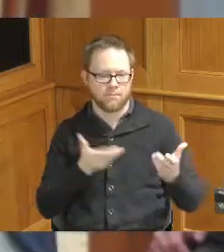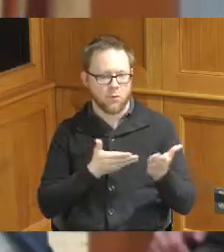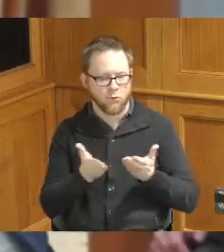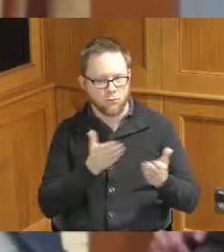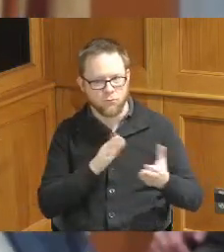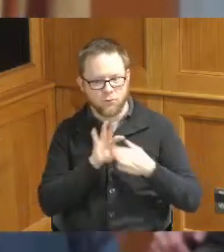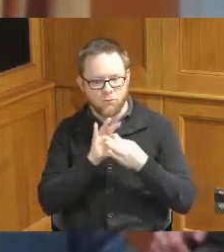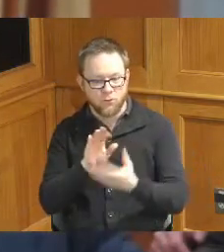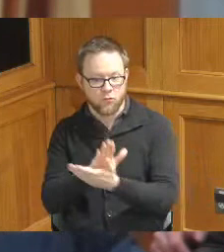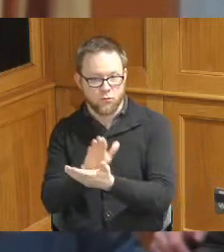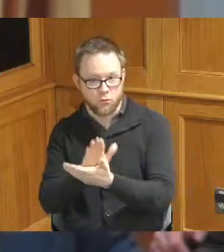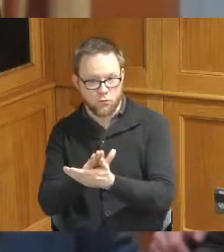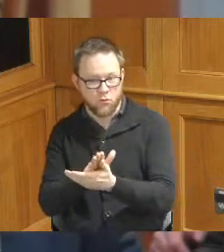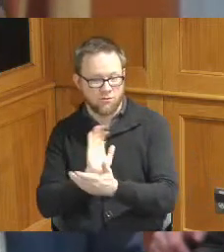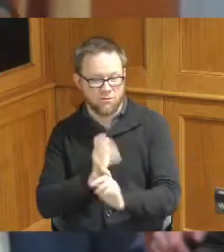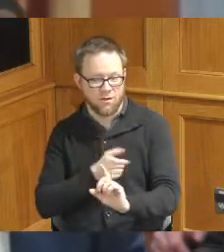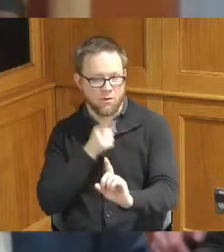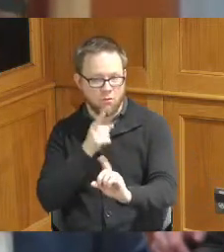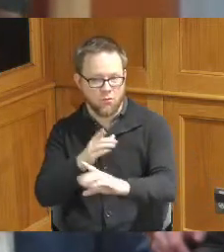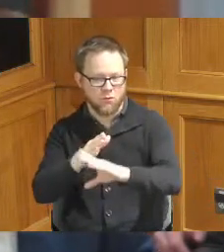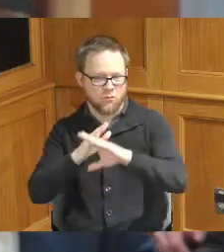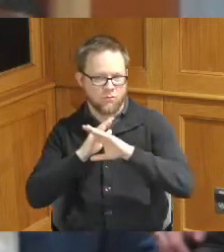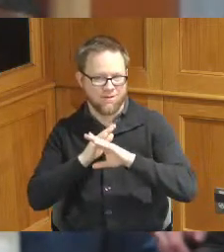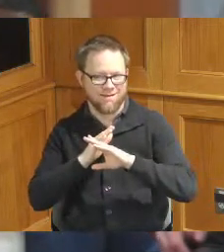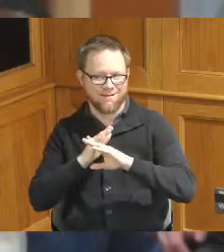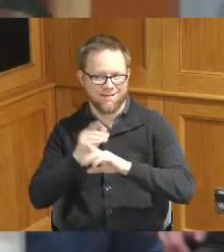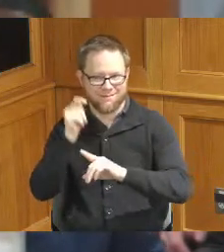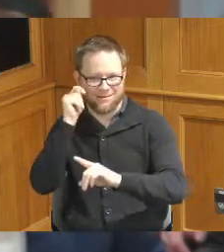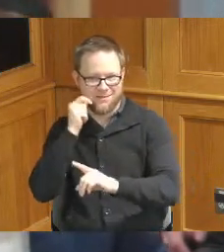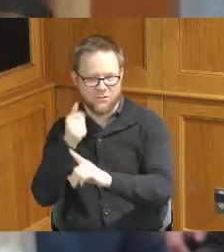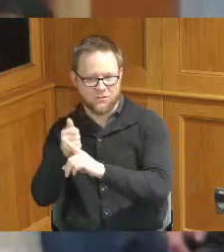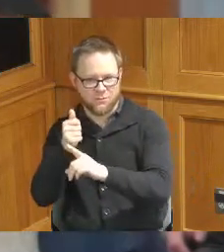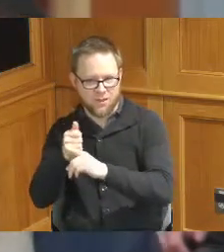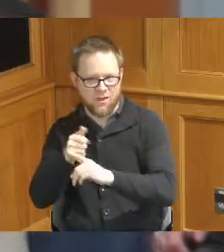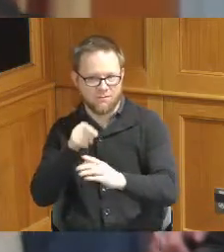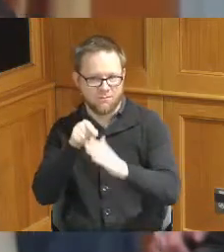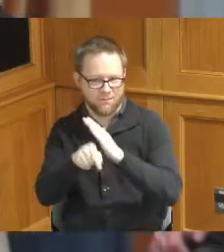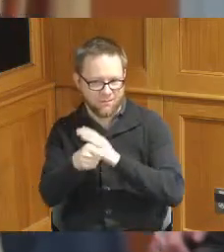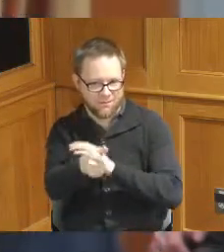prevent suicide among teenagers especially and just start the conversation around mental health